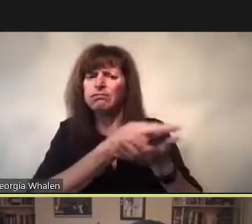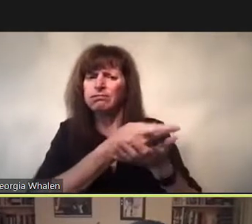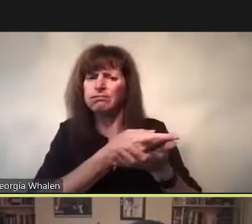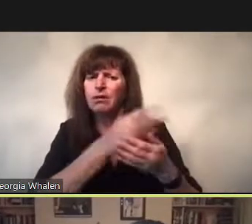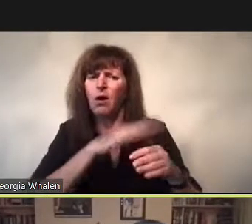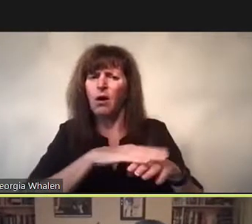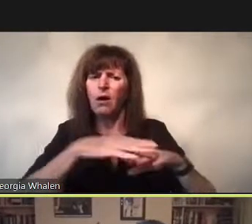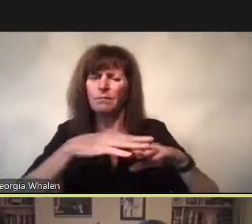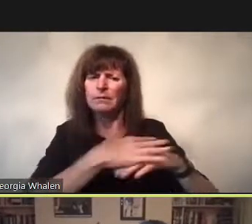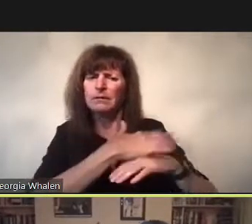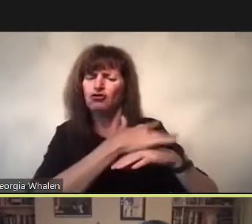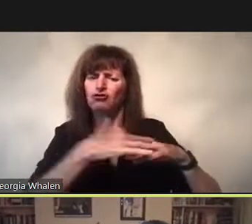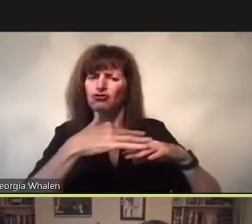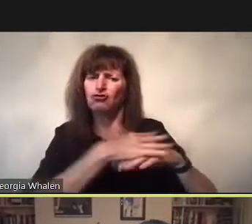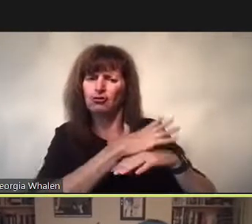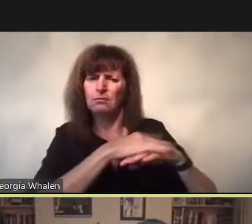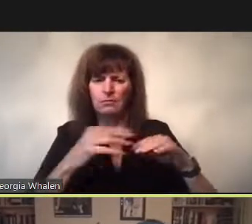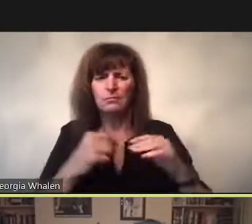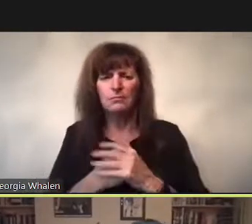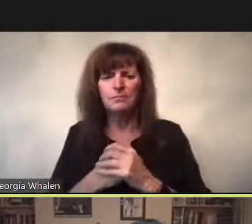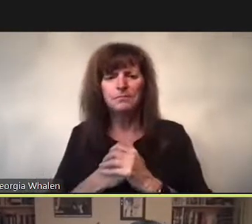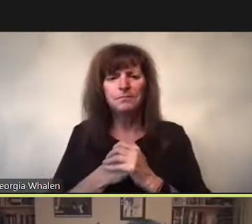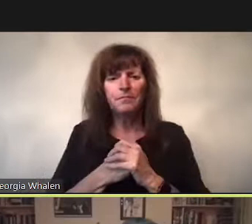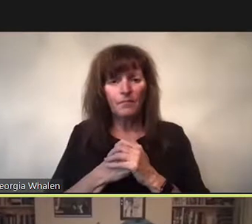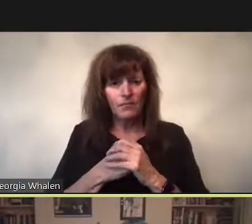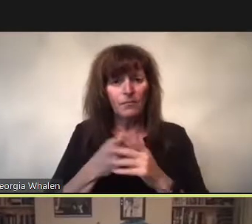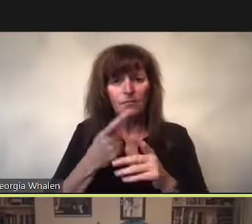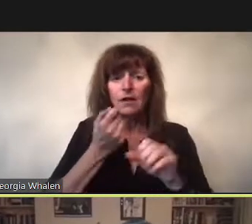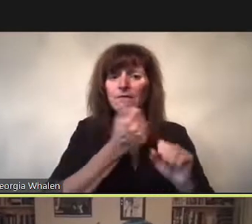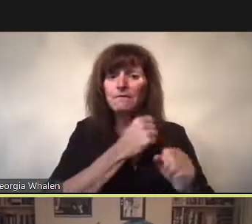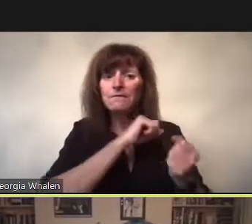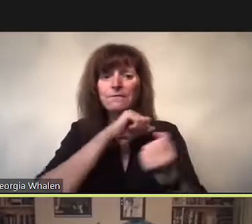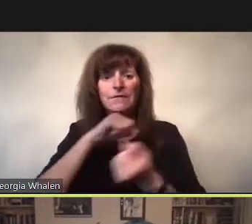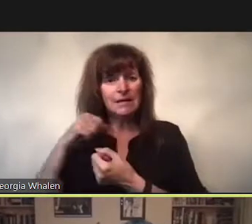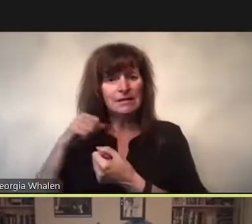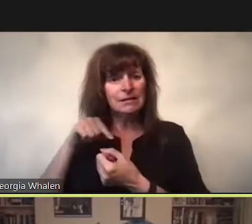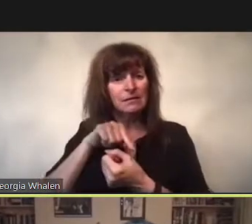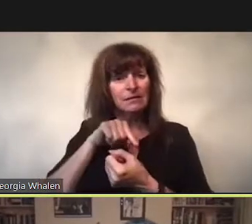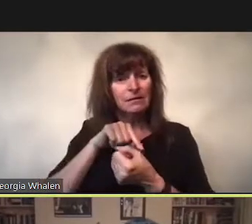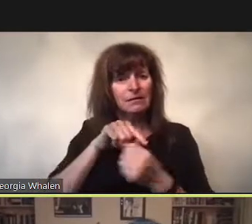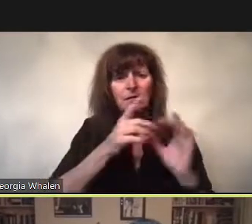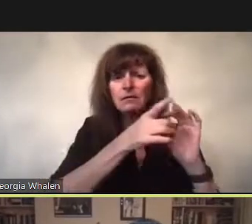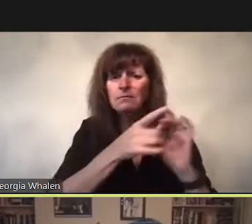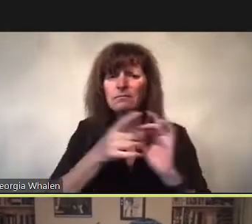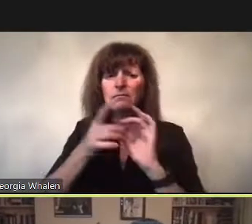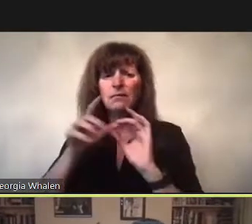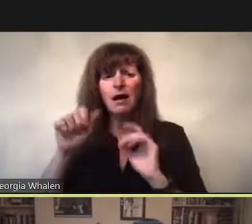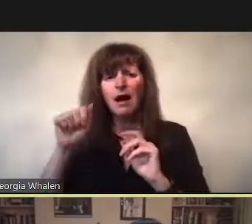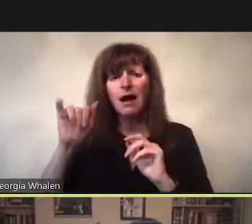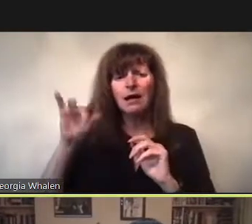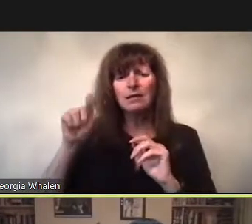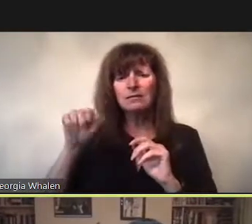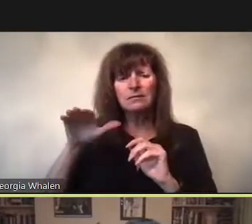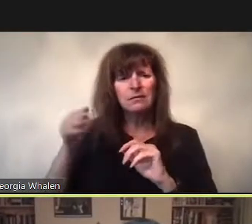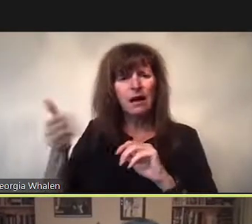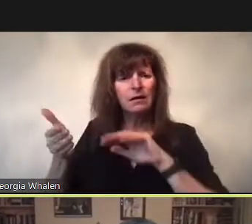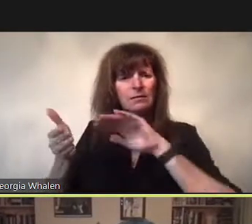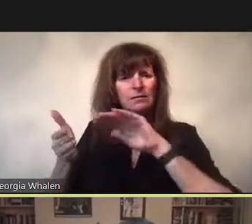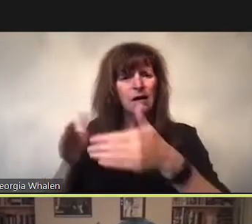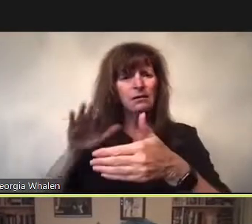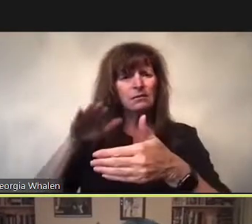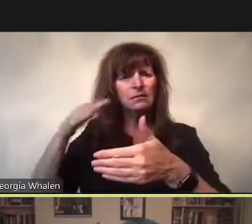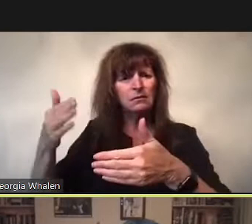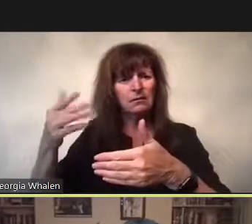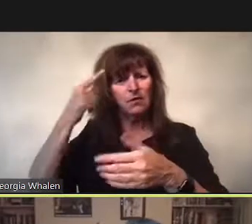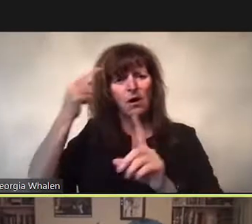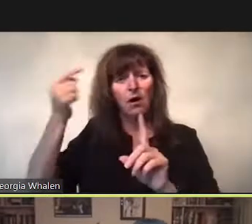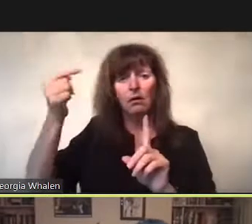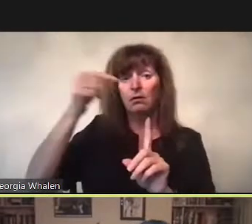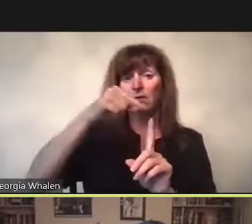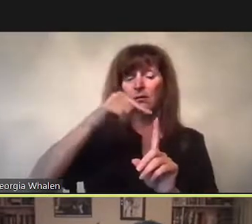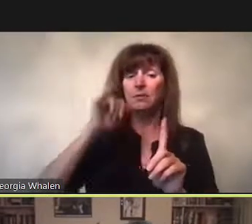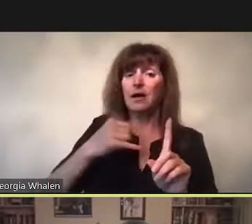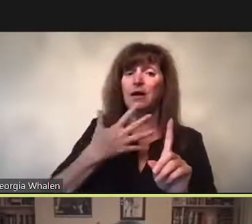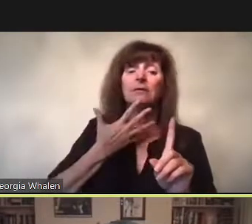Mann’s Death in Venice ends up abruptly with Ashenbach’s body being found lifeless the beach of LIdo,